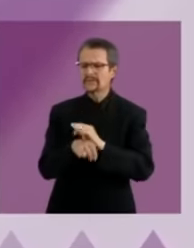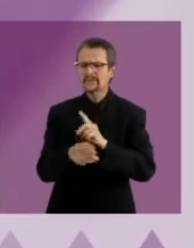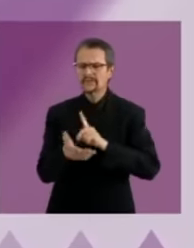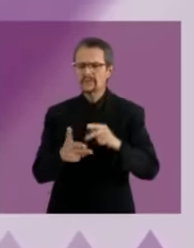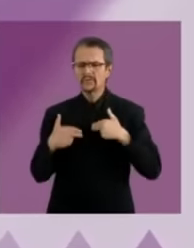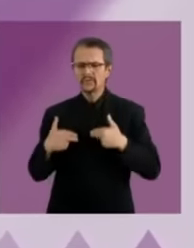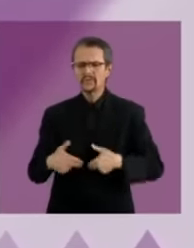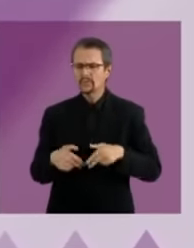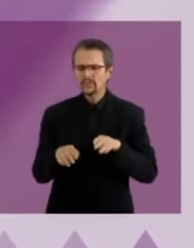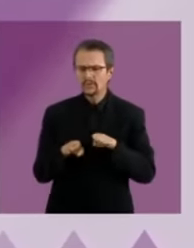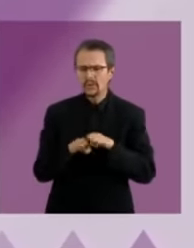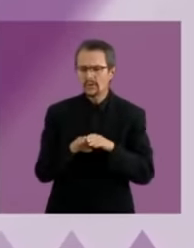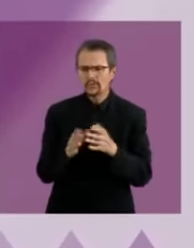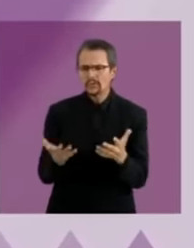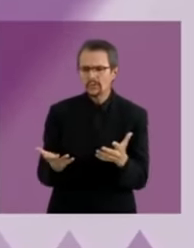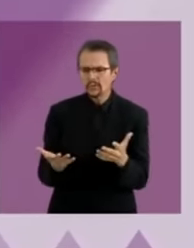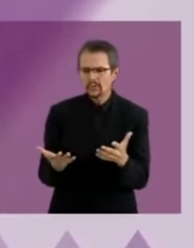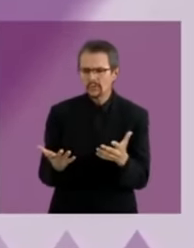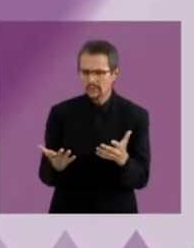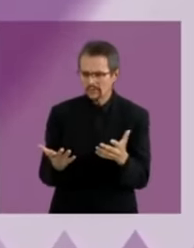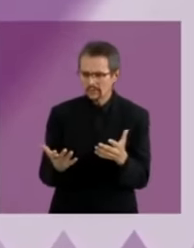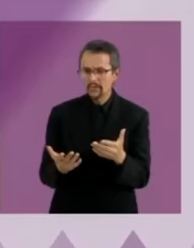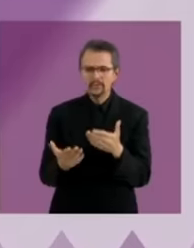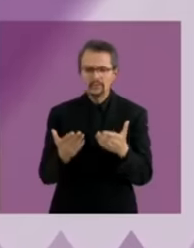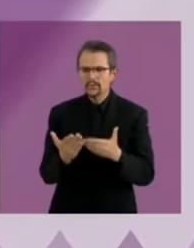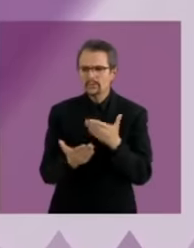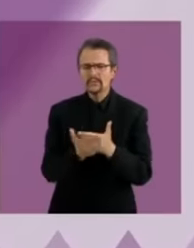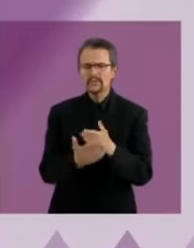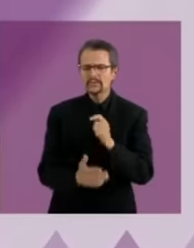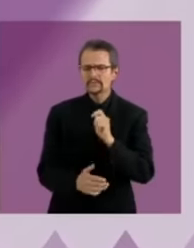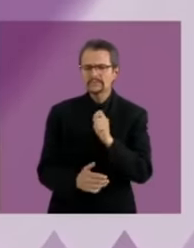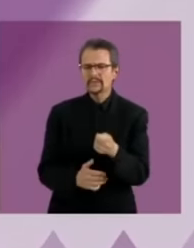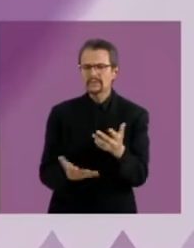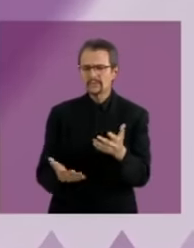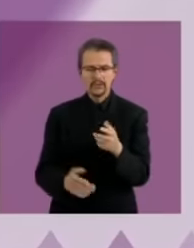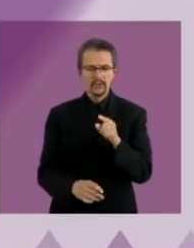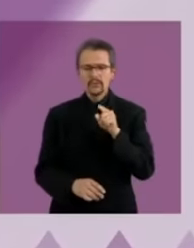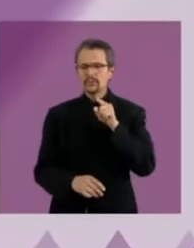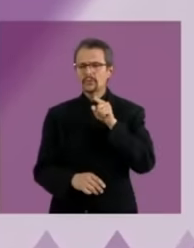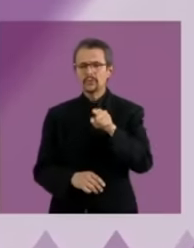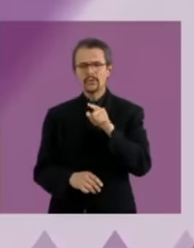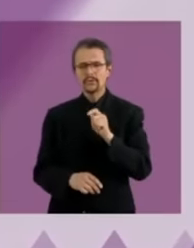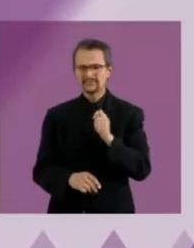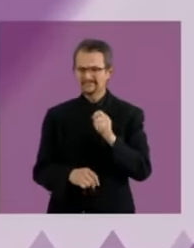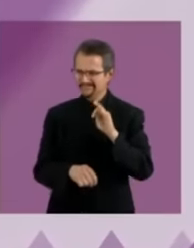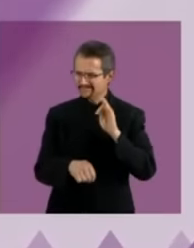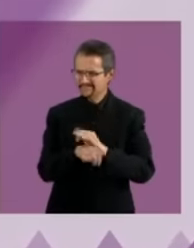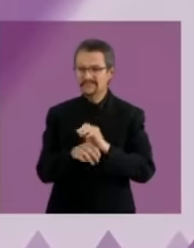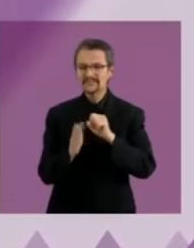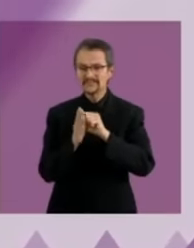fundamental causes of migration and strengthen the system of care for migrants considering